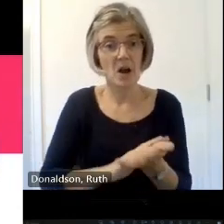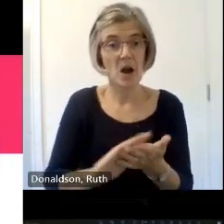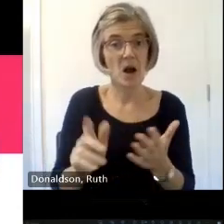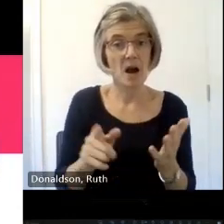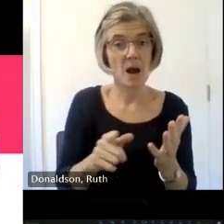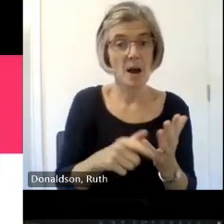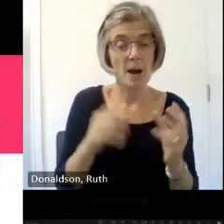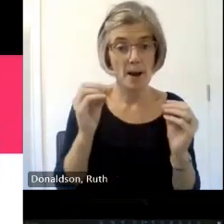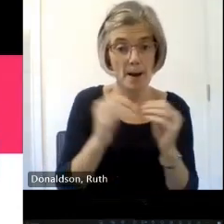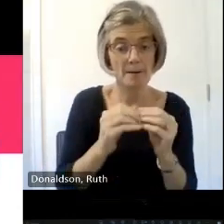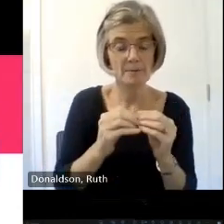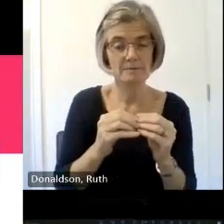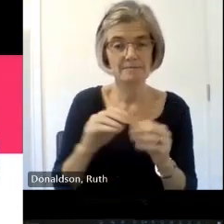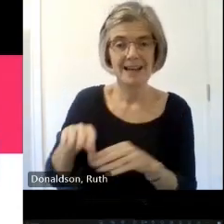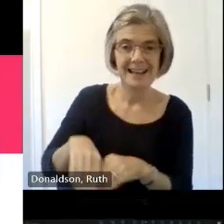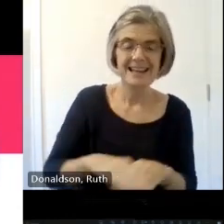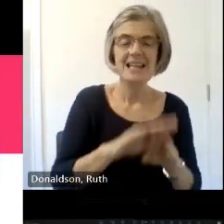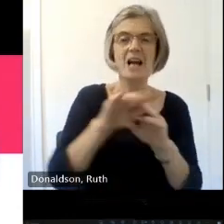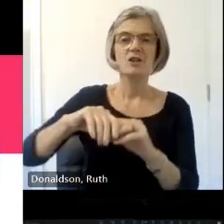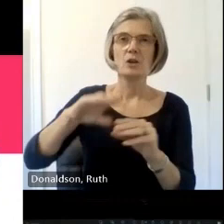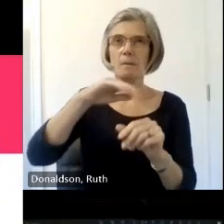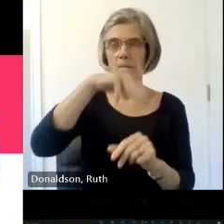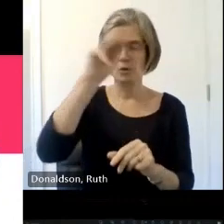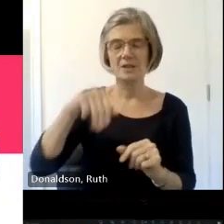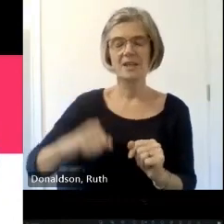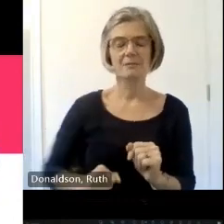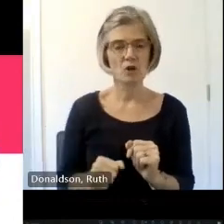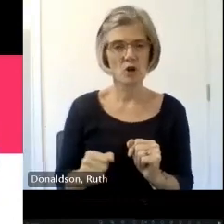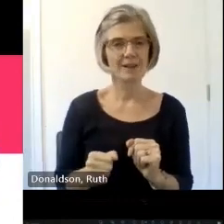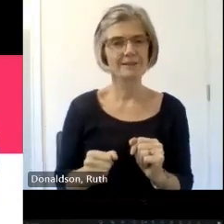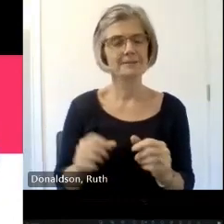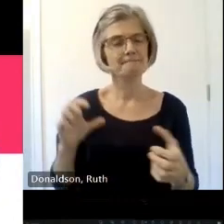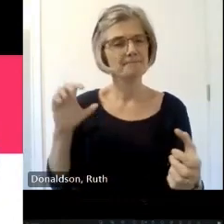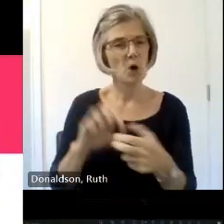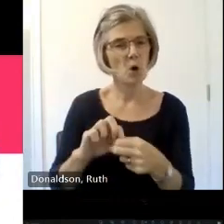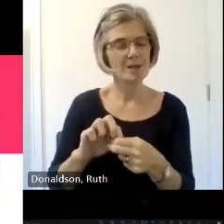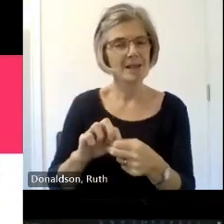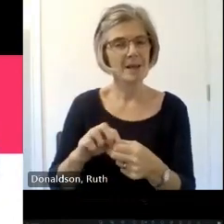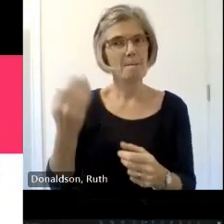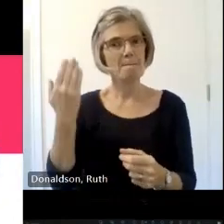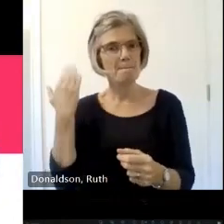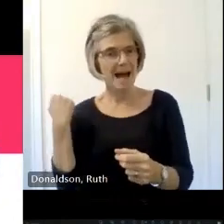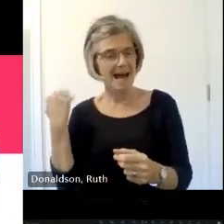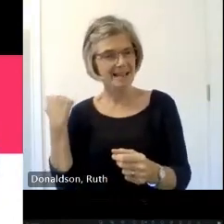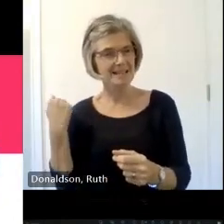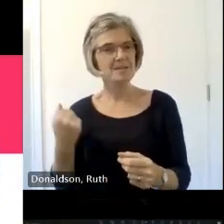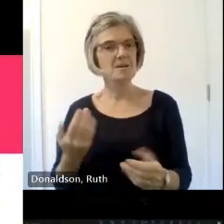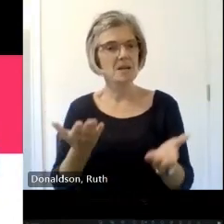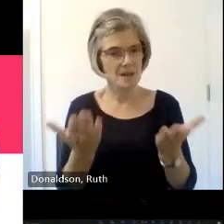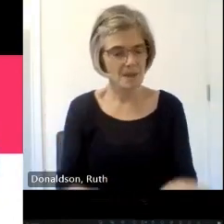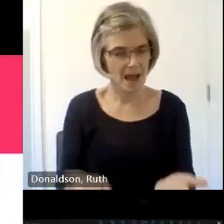been a museum of the past present but I would also add looking to the Future so therefore I